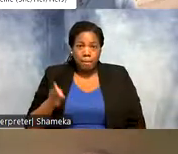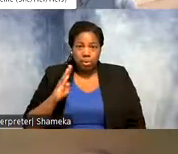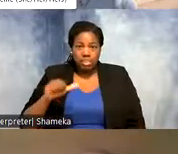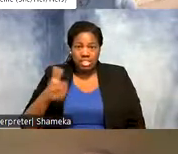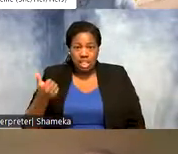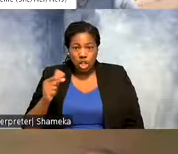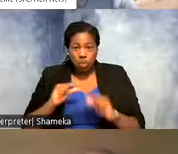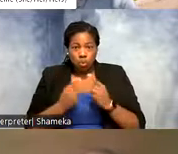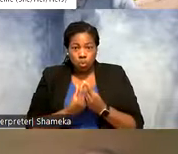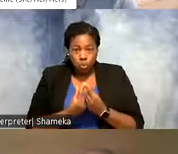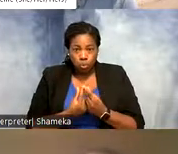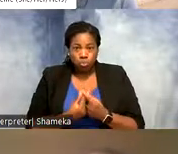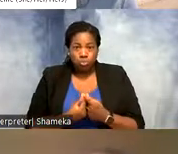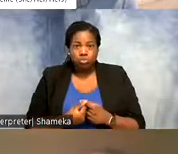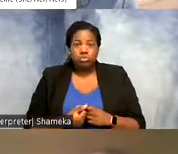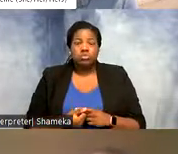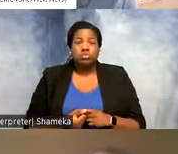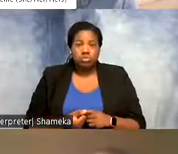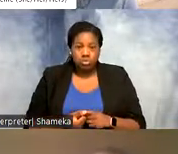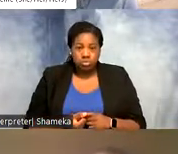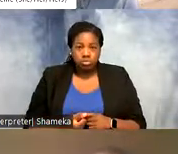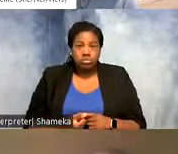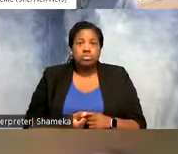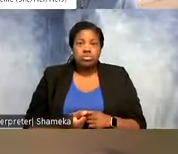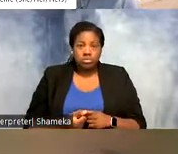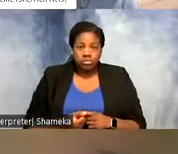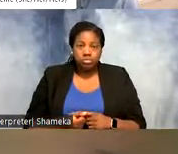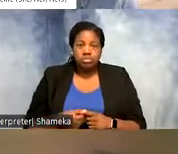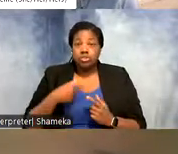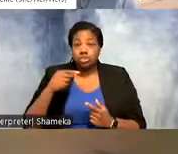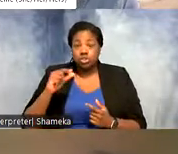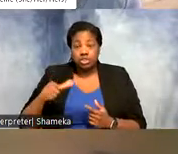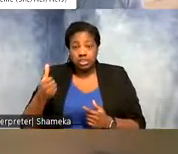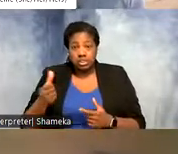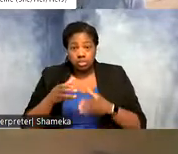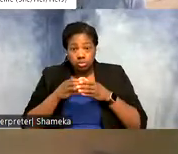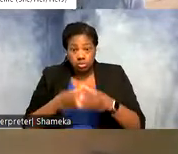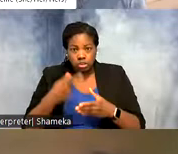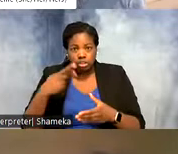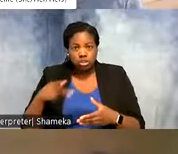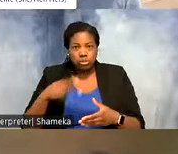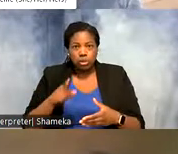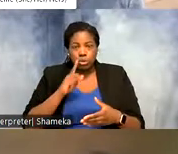and a green another my migration but you can see the purple kind of clusters there up